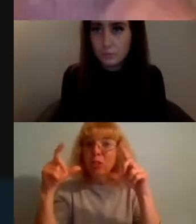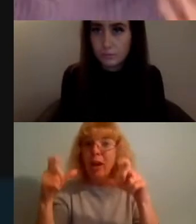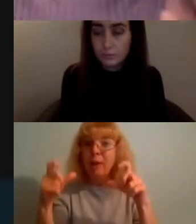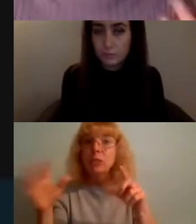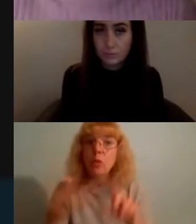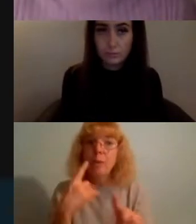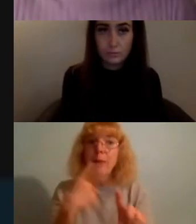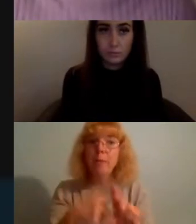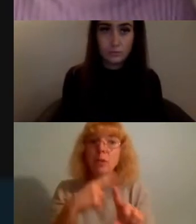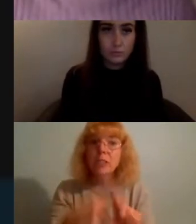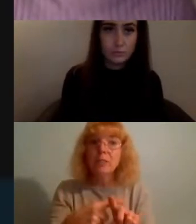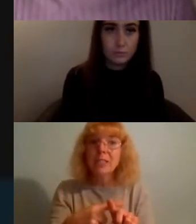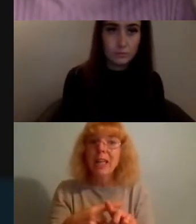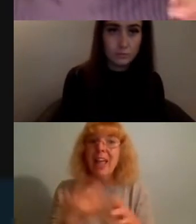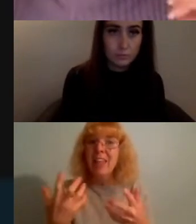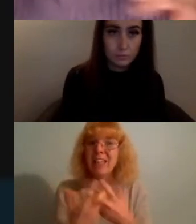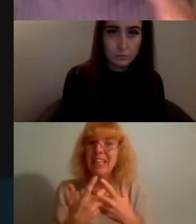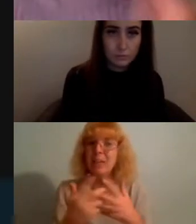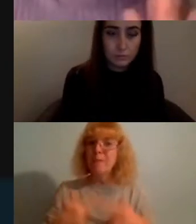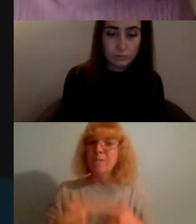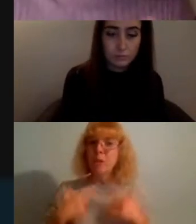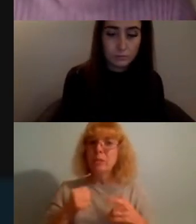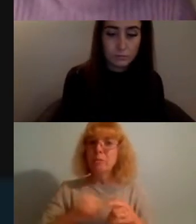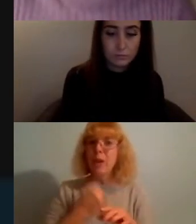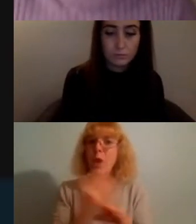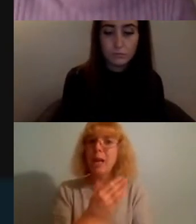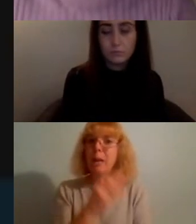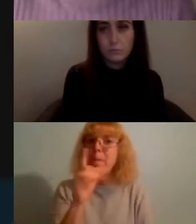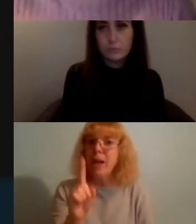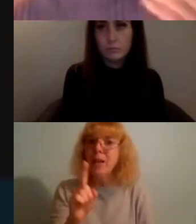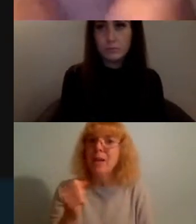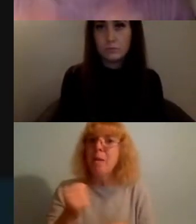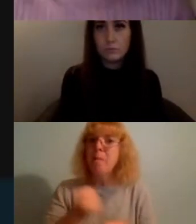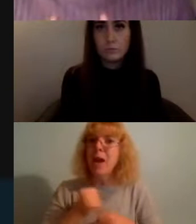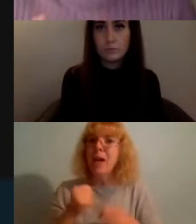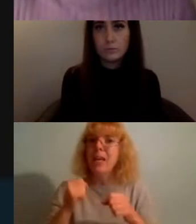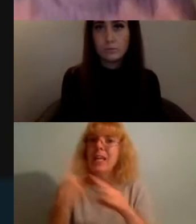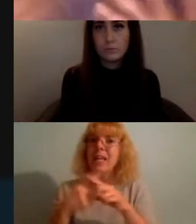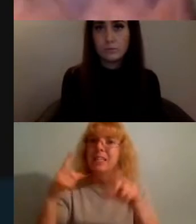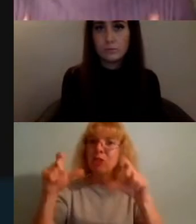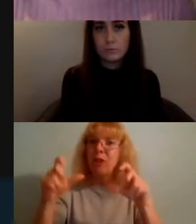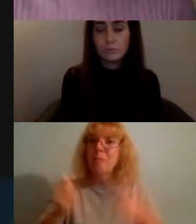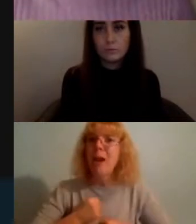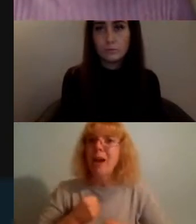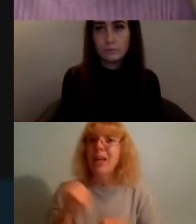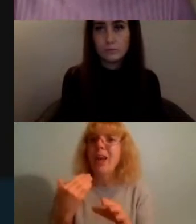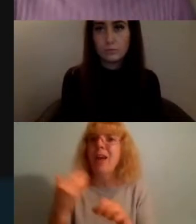because that is how she reads my work but my instagram is about my artwork and it's my space